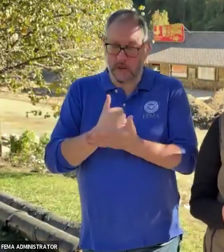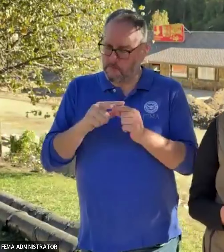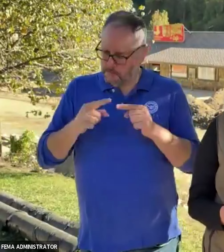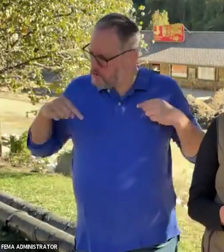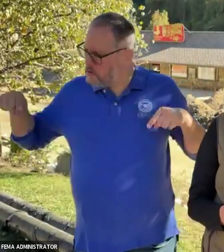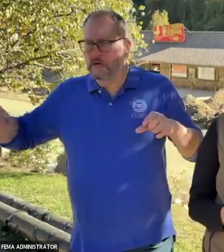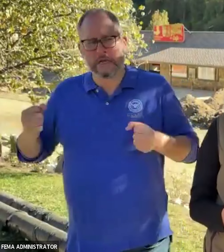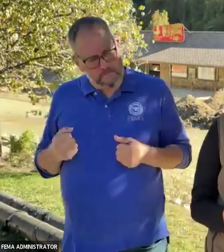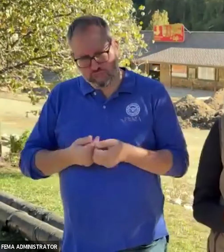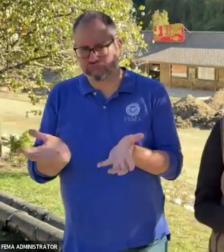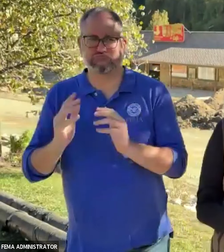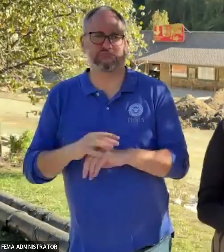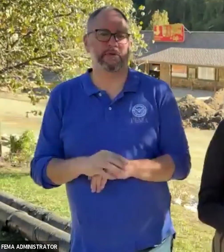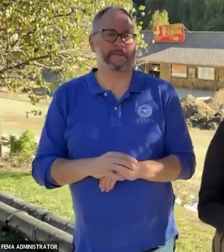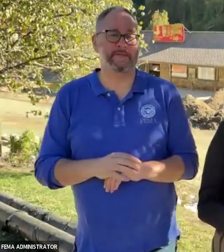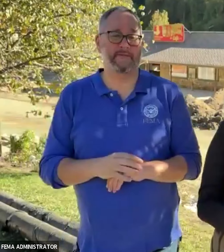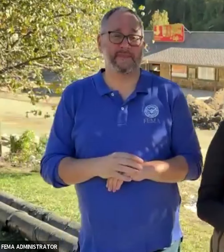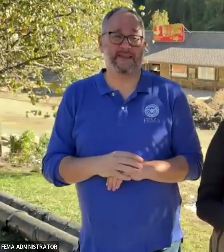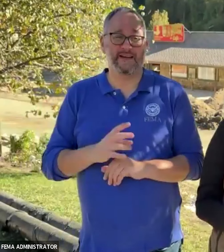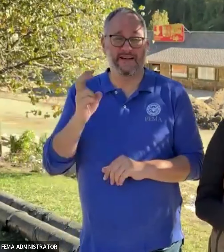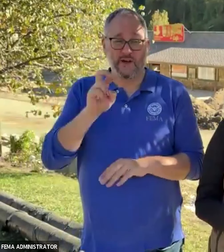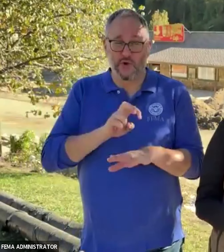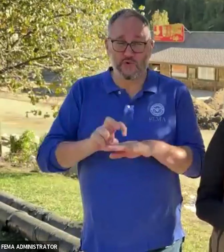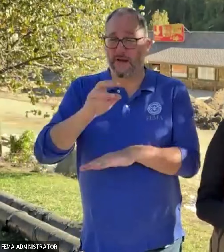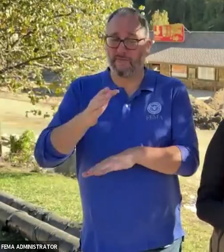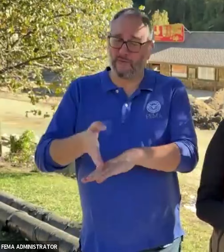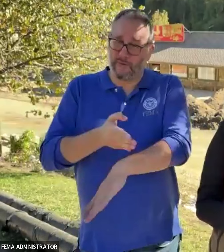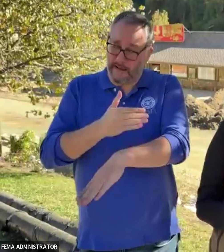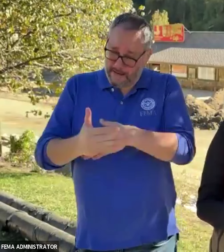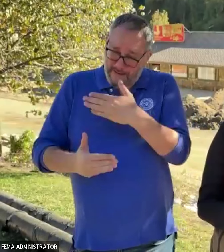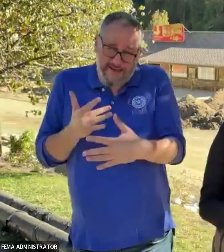The road to recovery for these communities will be long, but I want what I want you to know